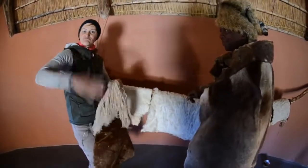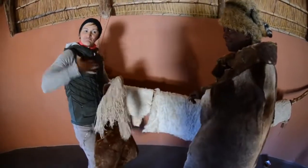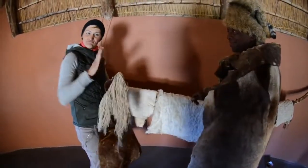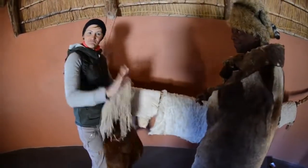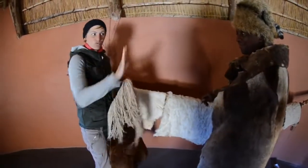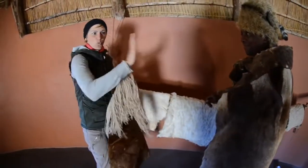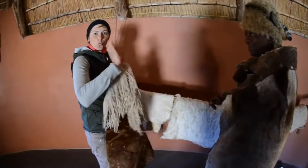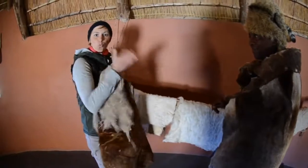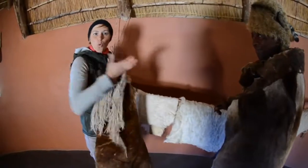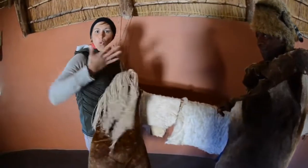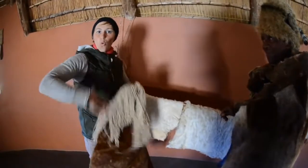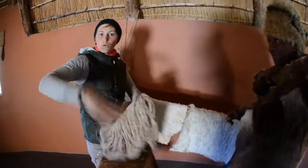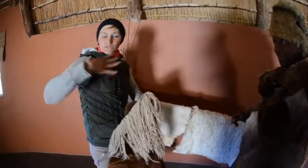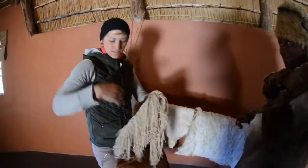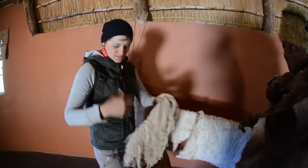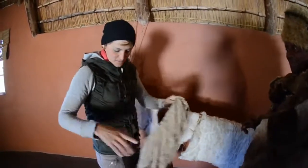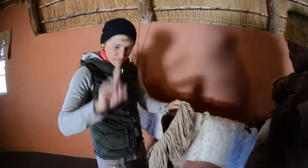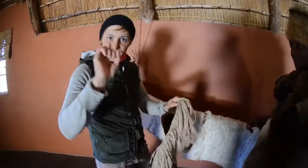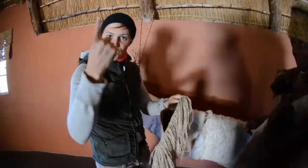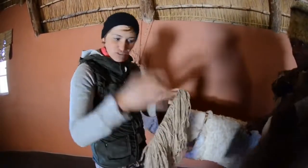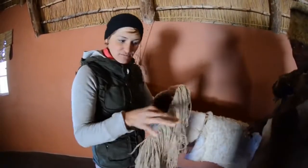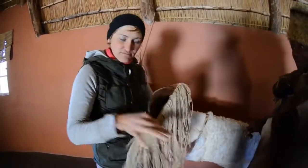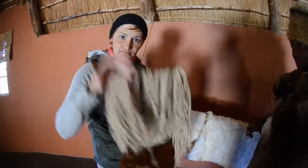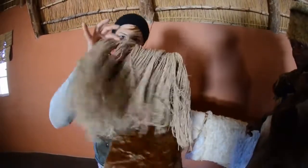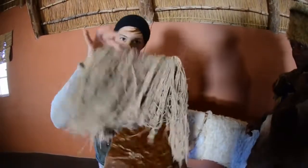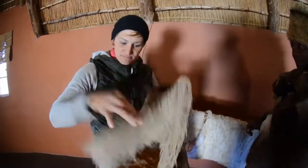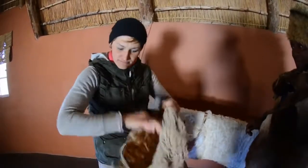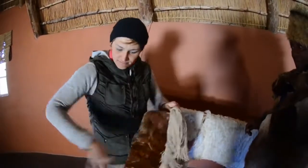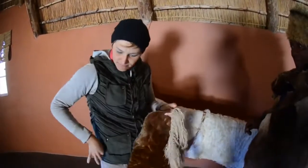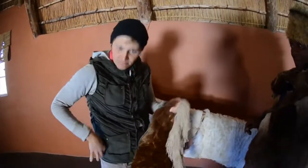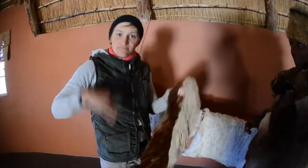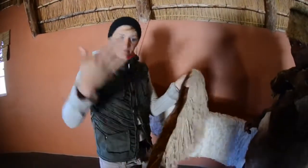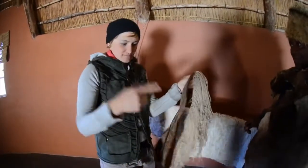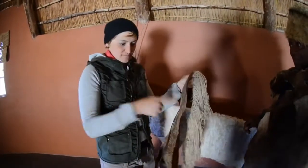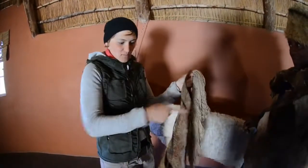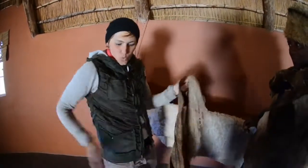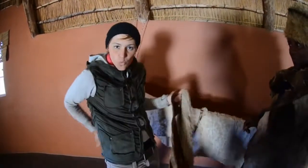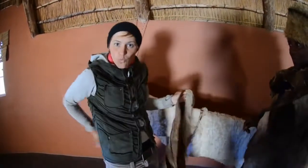In their culture, they dress like this. First, you put this one on the front